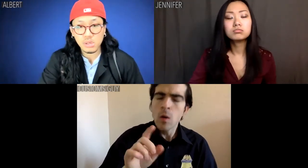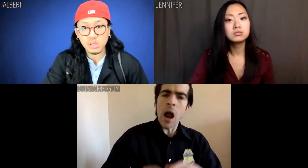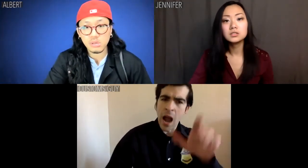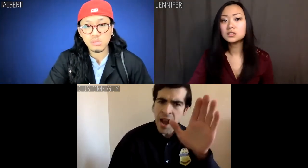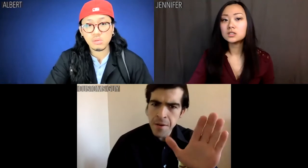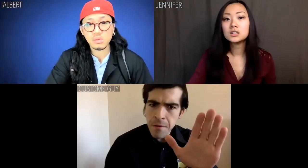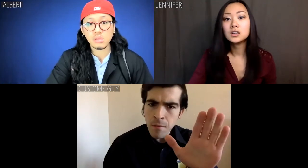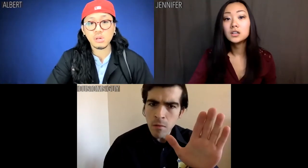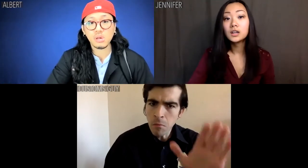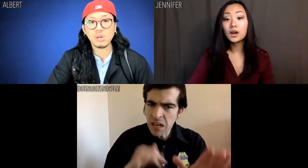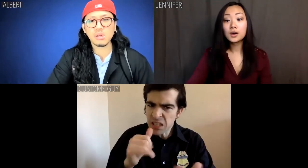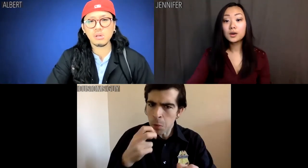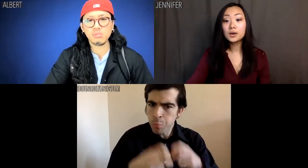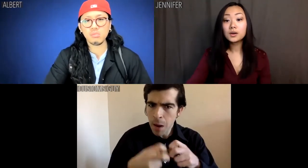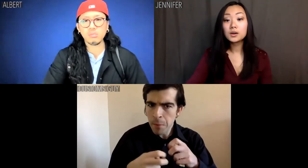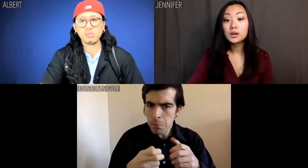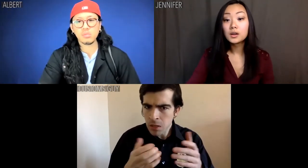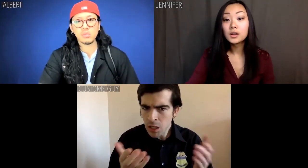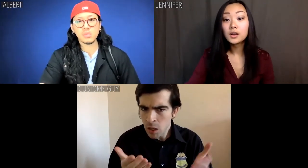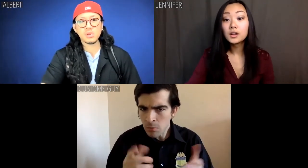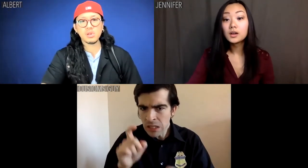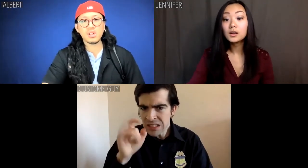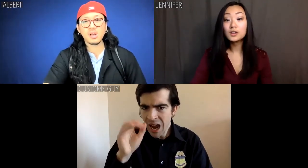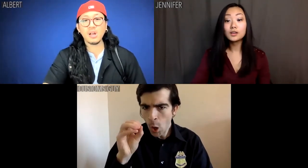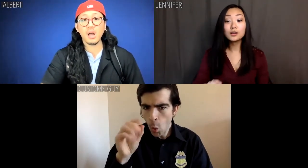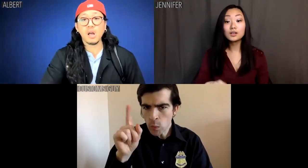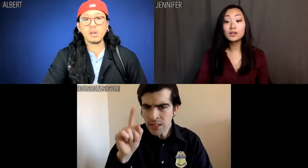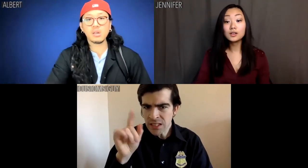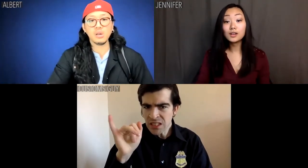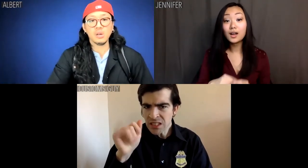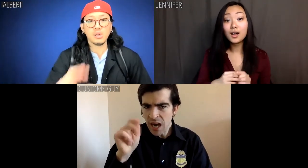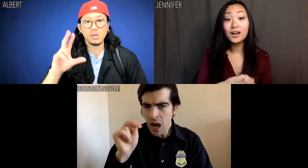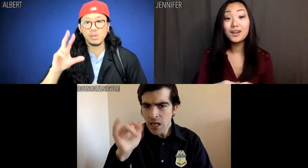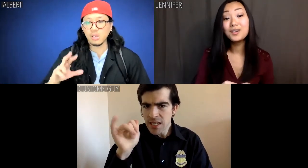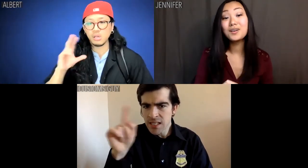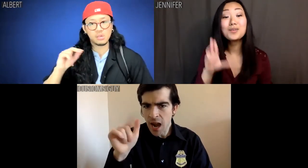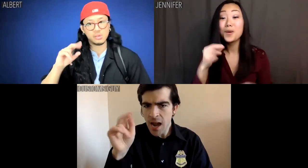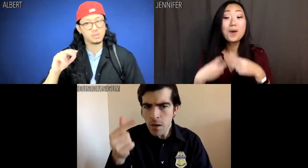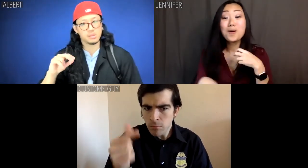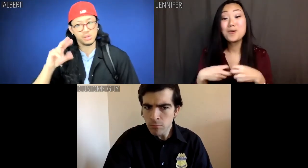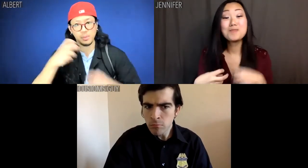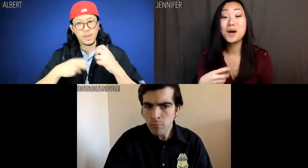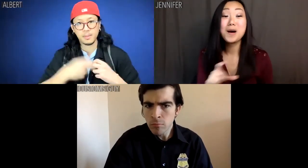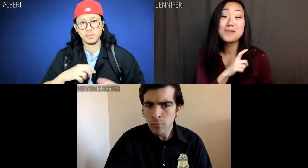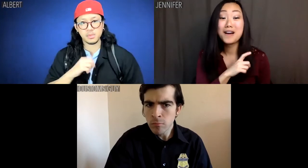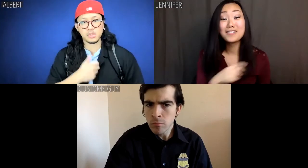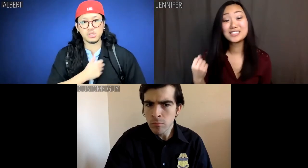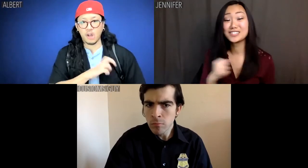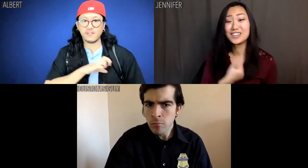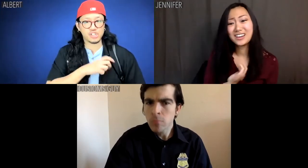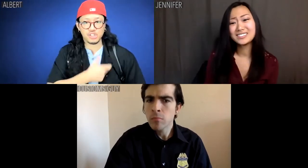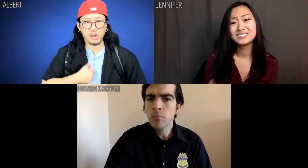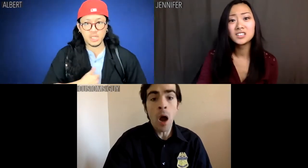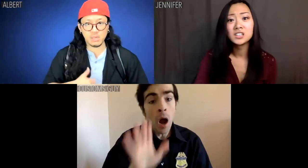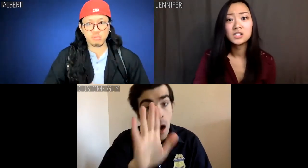Customs guy: Is there a problem here, Xiao Xinzàng? Jennifer & Albert: No problem. Officer. Sorry.